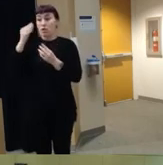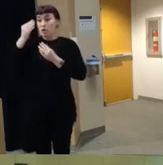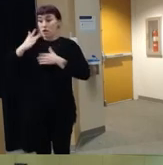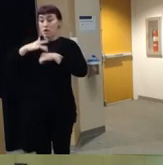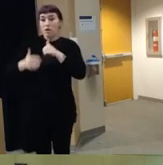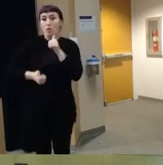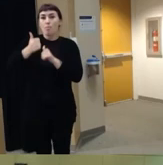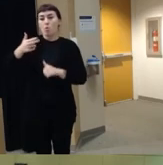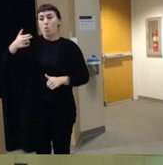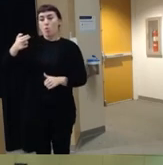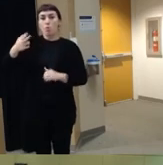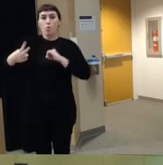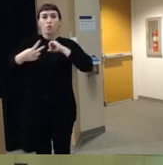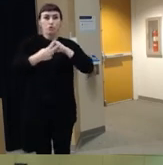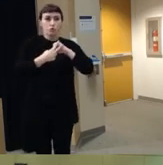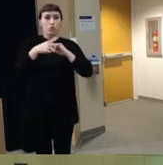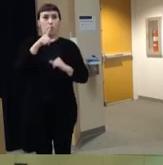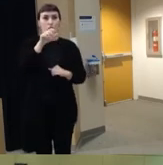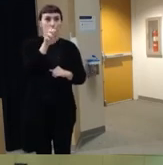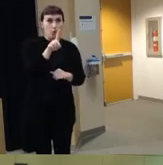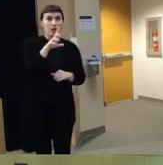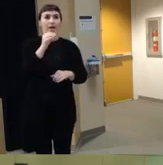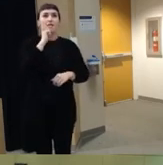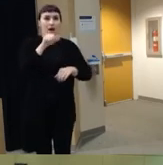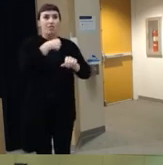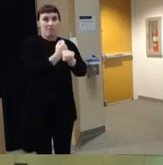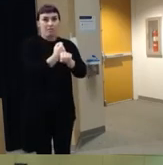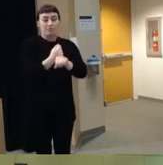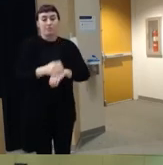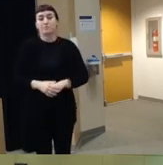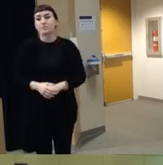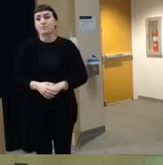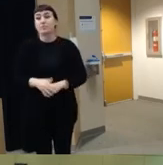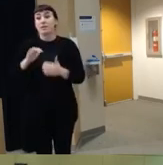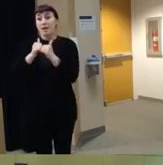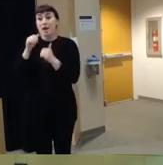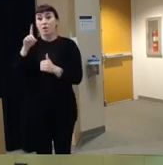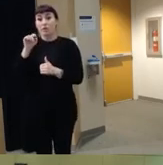stored loaded and unlocked um so because of the way the data is collected we don't have